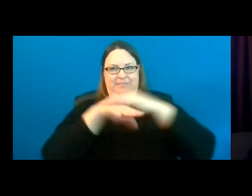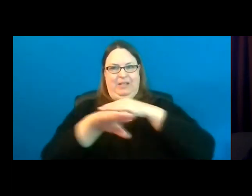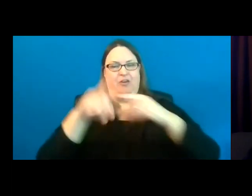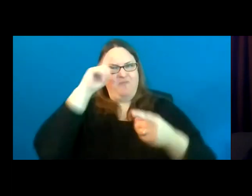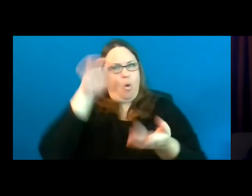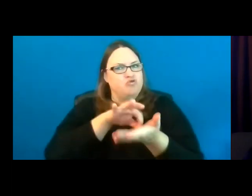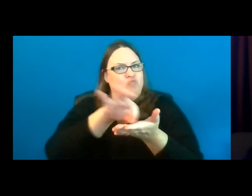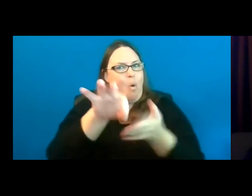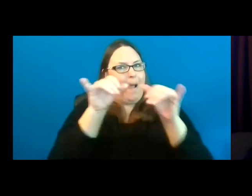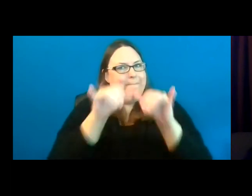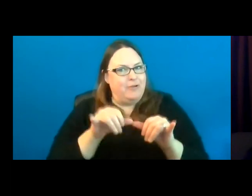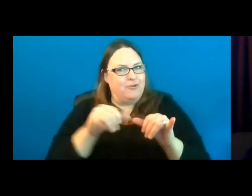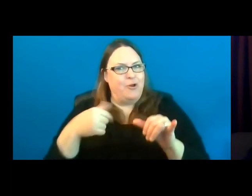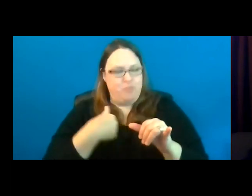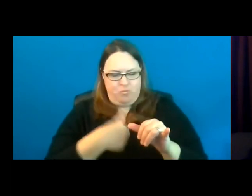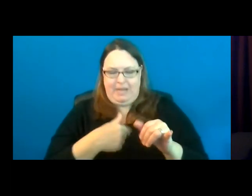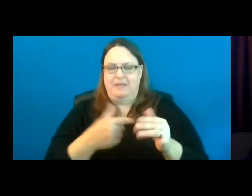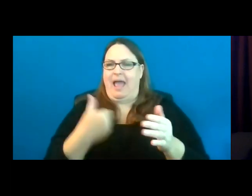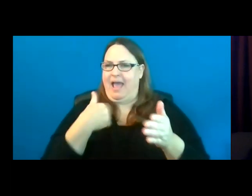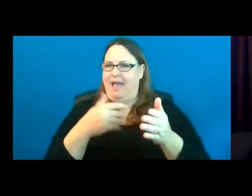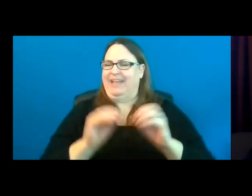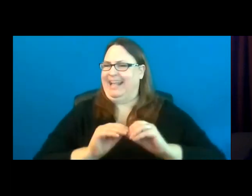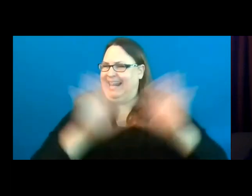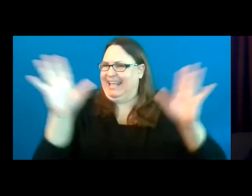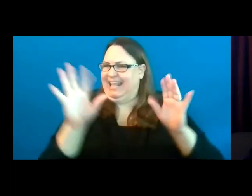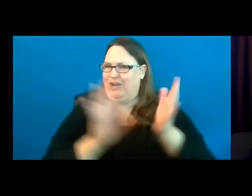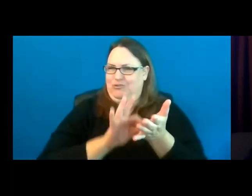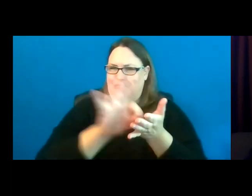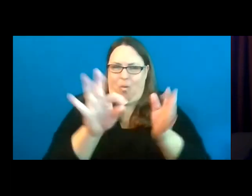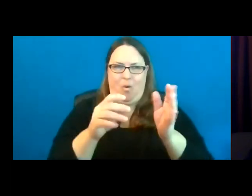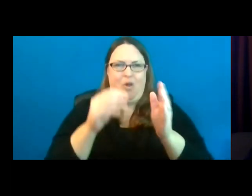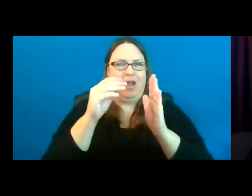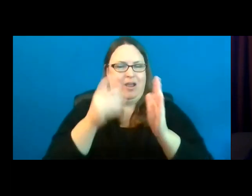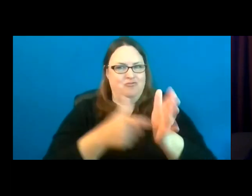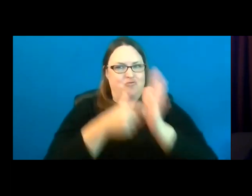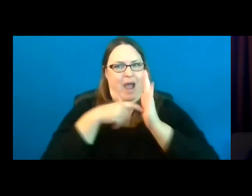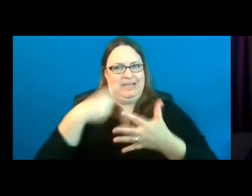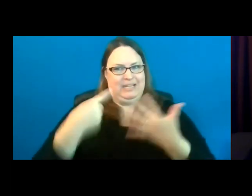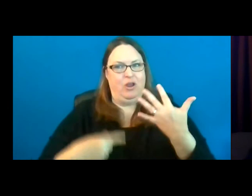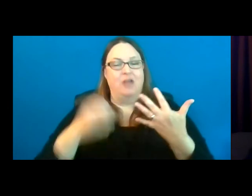We provide a clear scoring criteria that communities use to prepare their application and design their project.